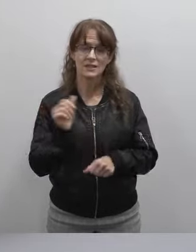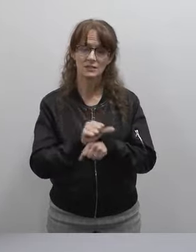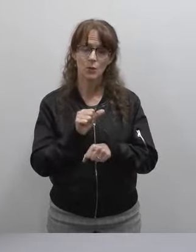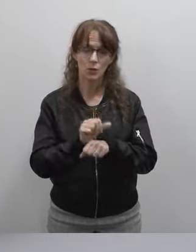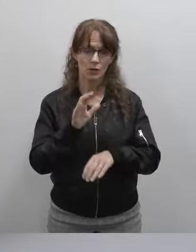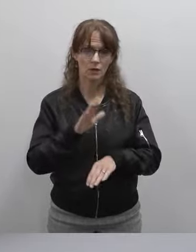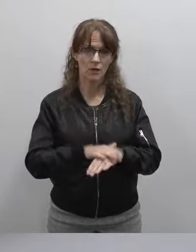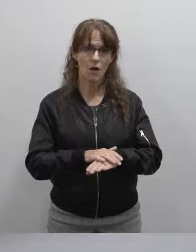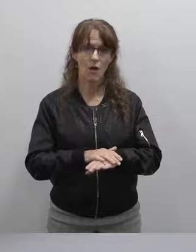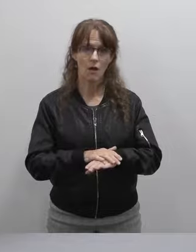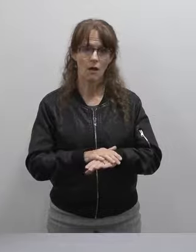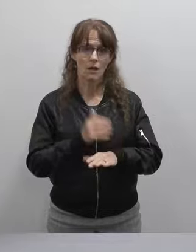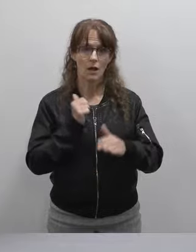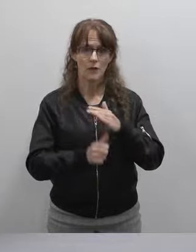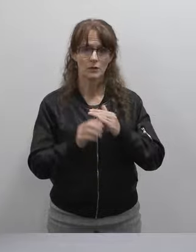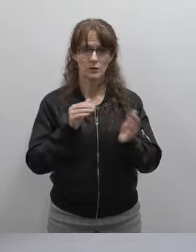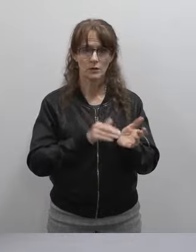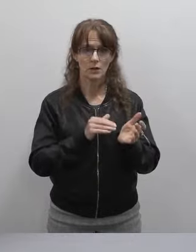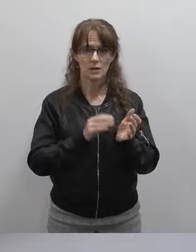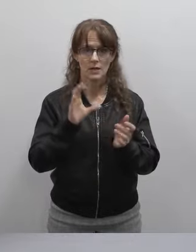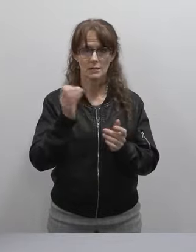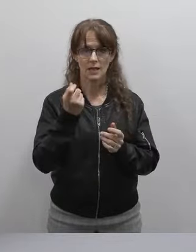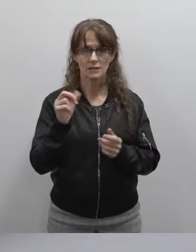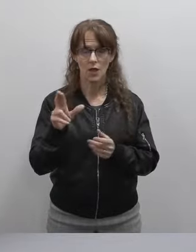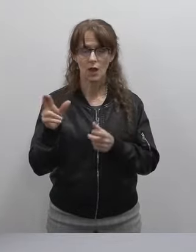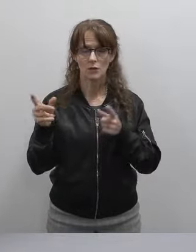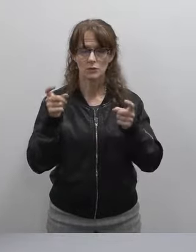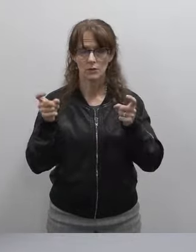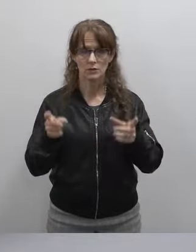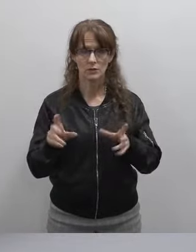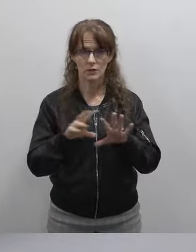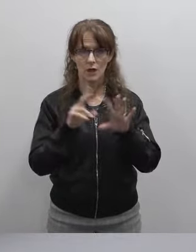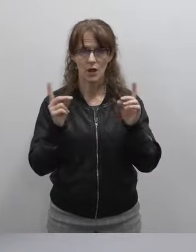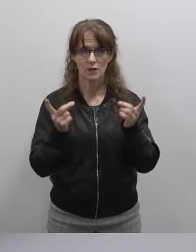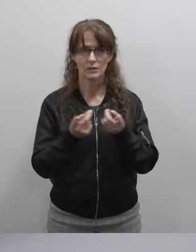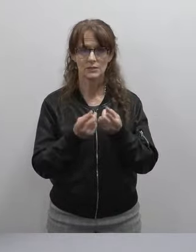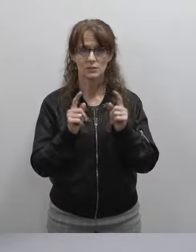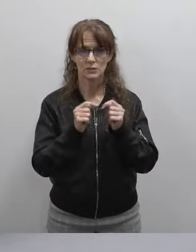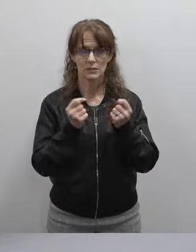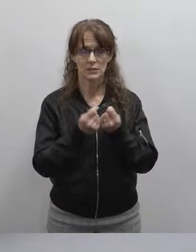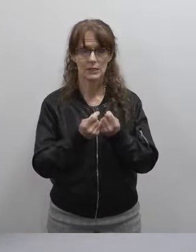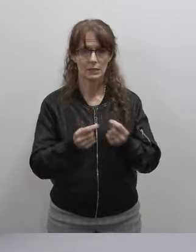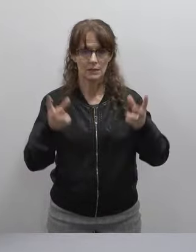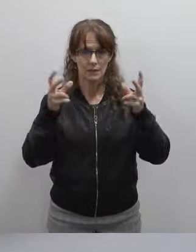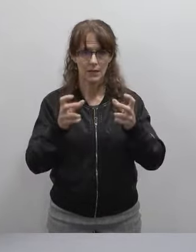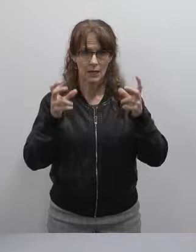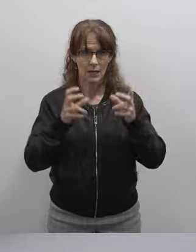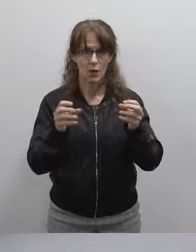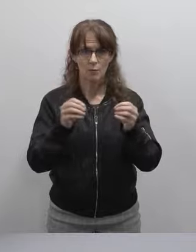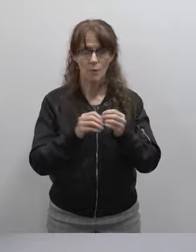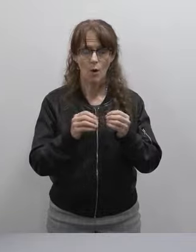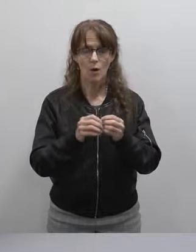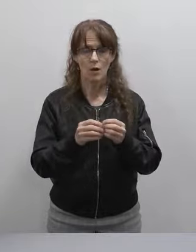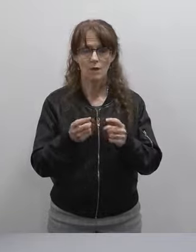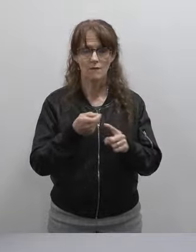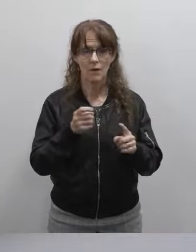under Dr. Salazar's direction and our district team to hear more specifically, to hear more from the black community,